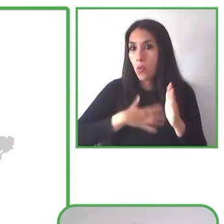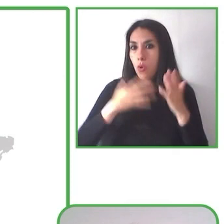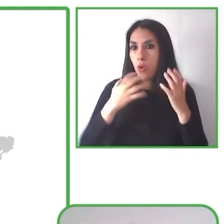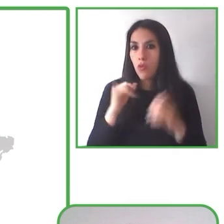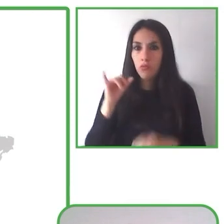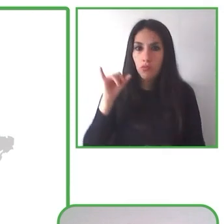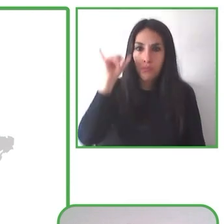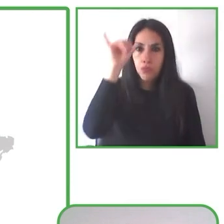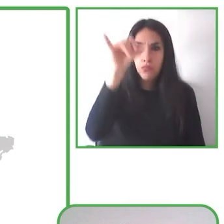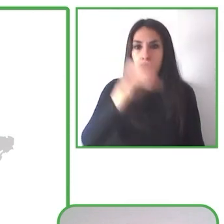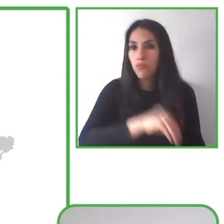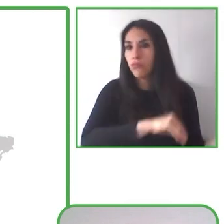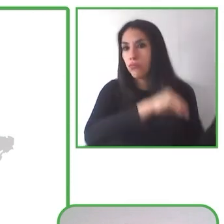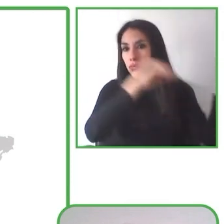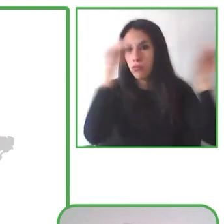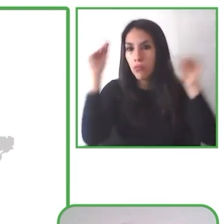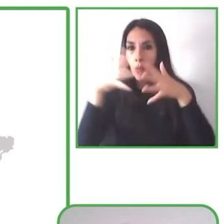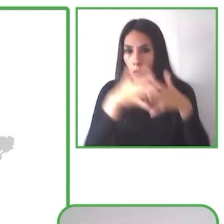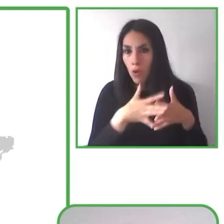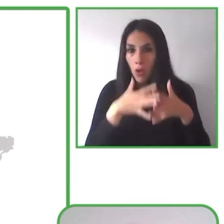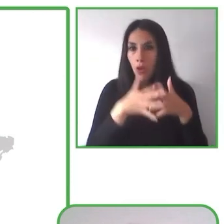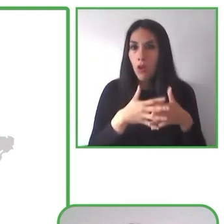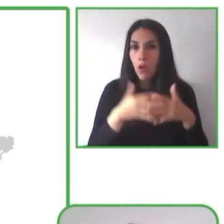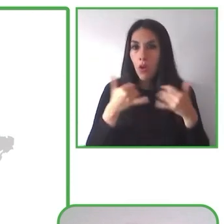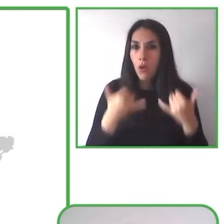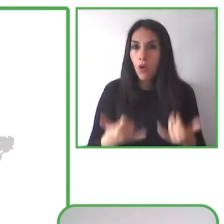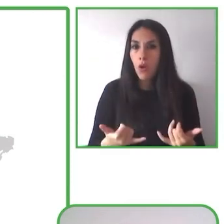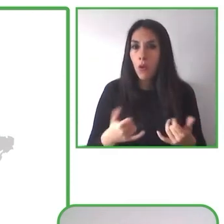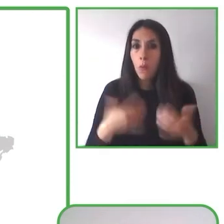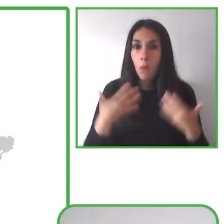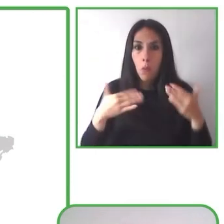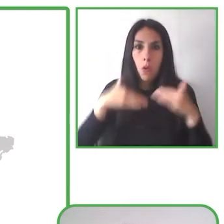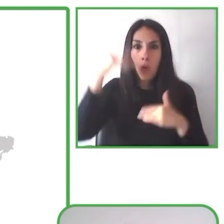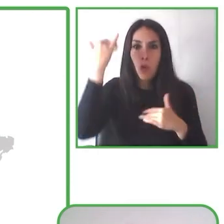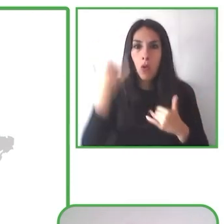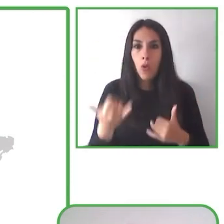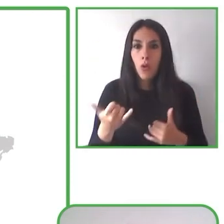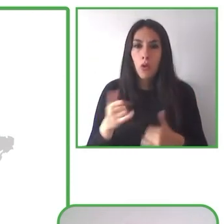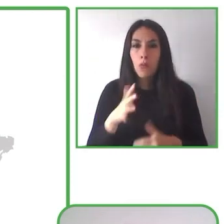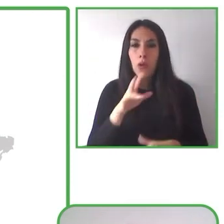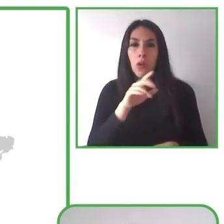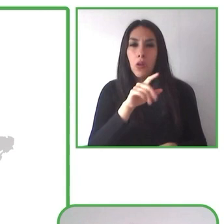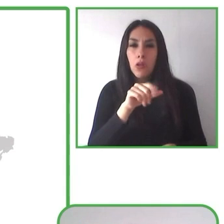We have more than 700 products in more than 66 destinations.